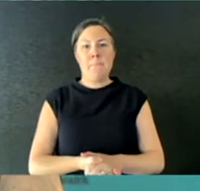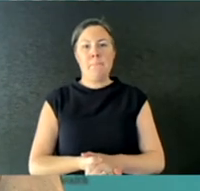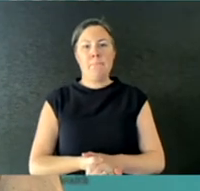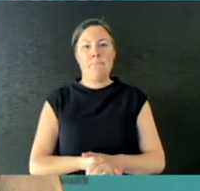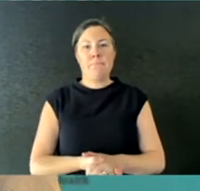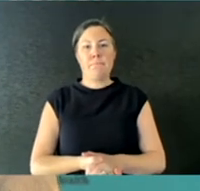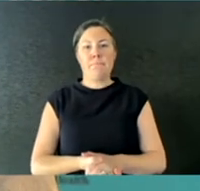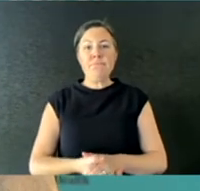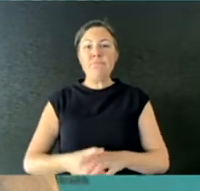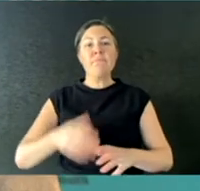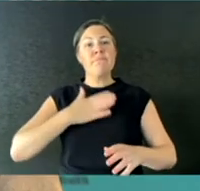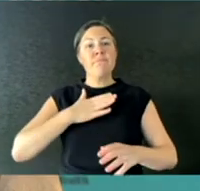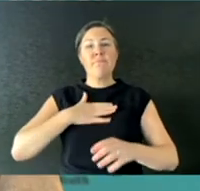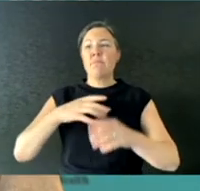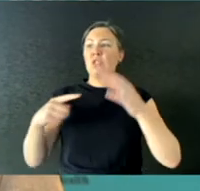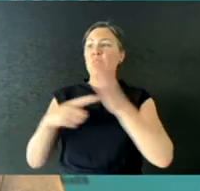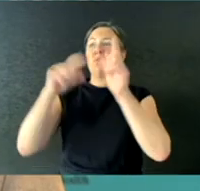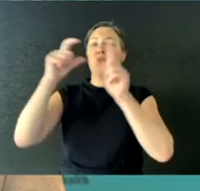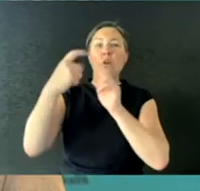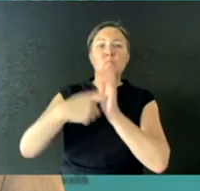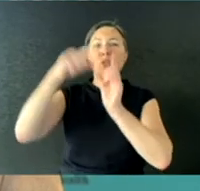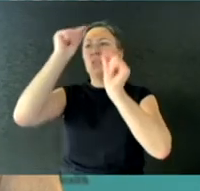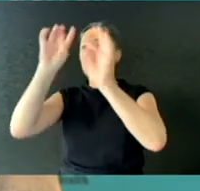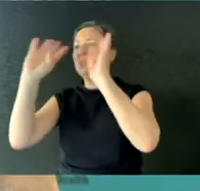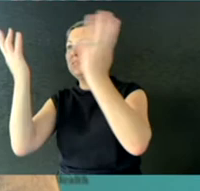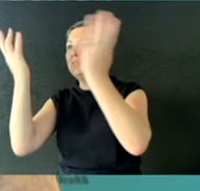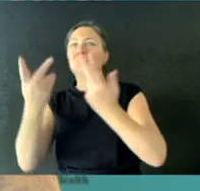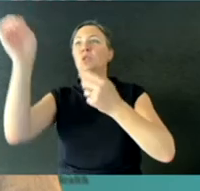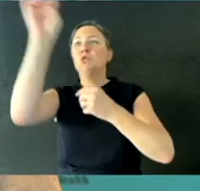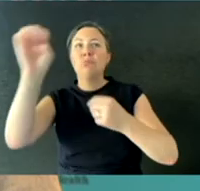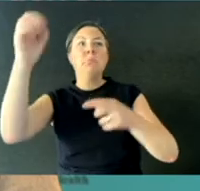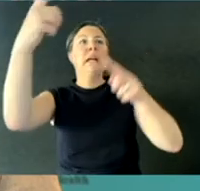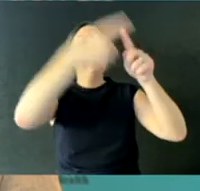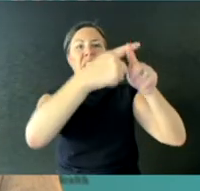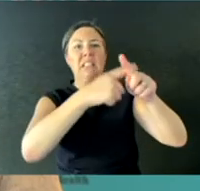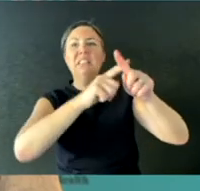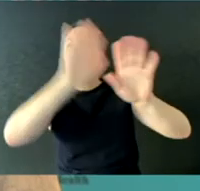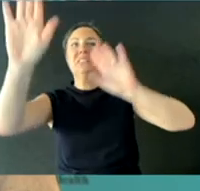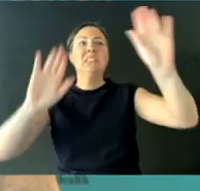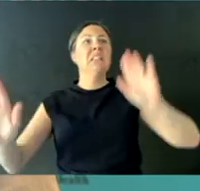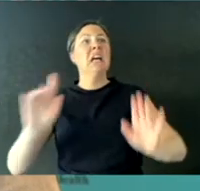Committee, the European CDC, Public Health England, that the main mode of transmission